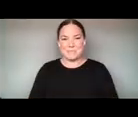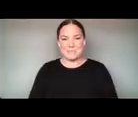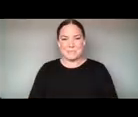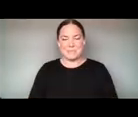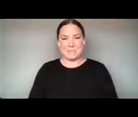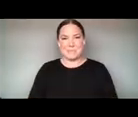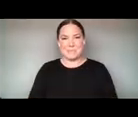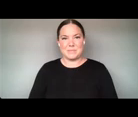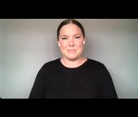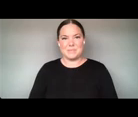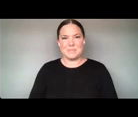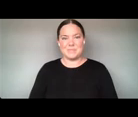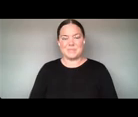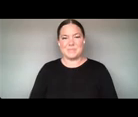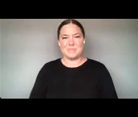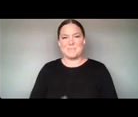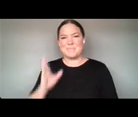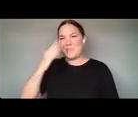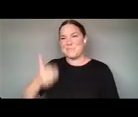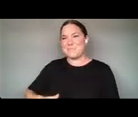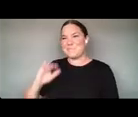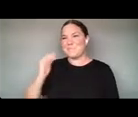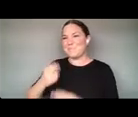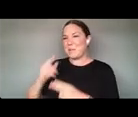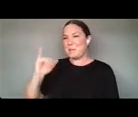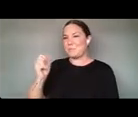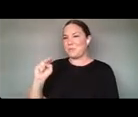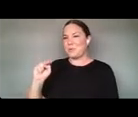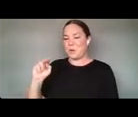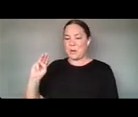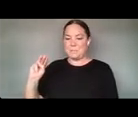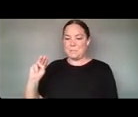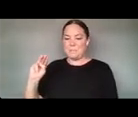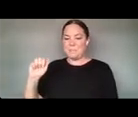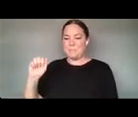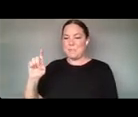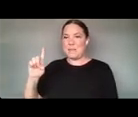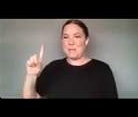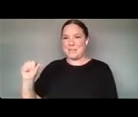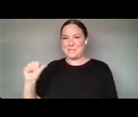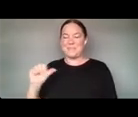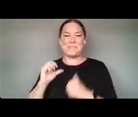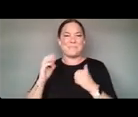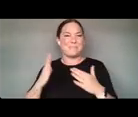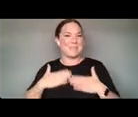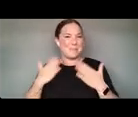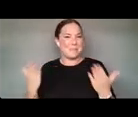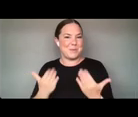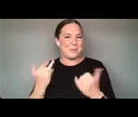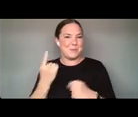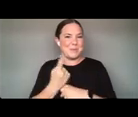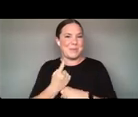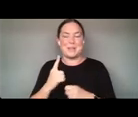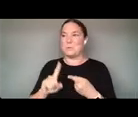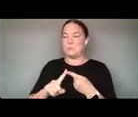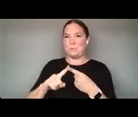HI THERE. I'M JOHN MAEDA AND I'M DELIGHTED TO BE HERE TO REALLY EXPRESS MY SUPPORT FOR